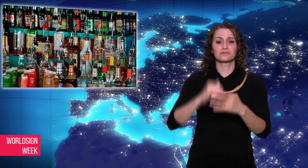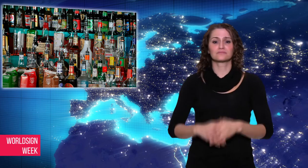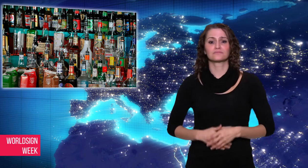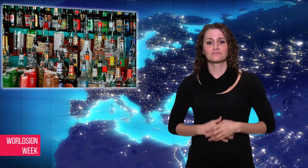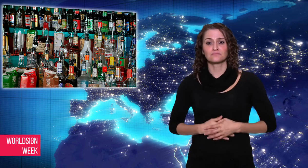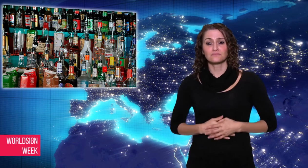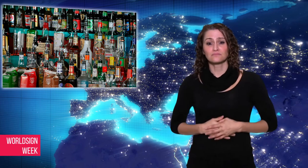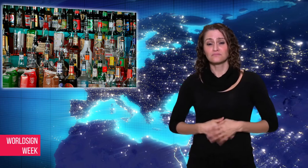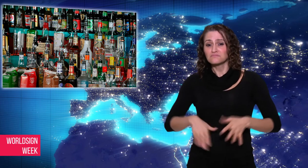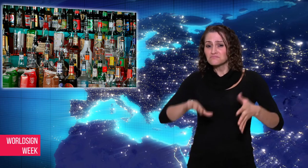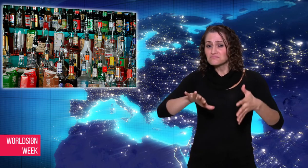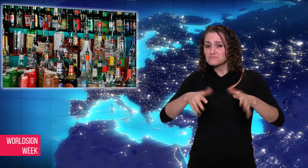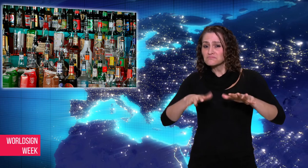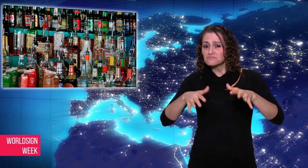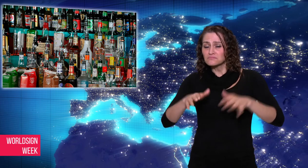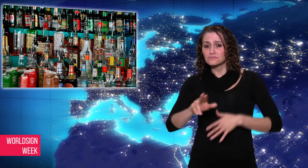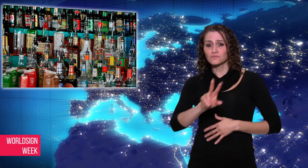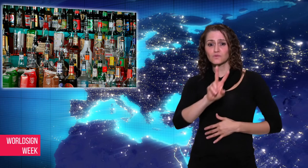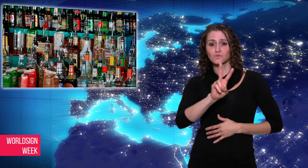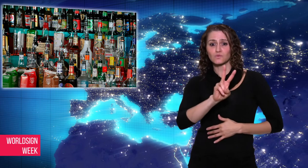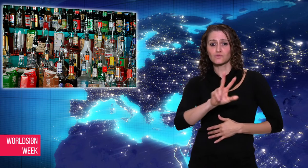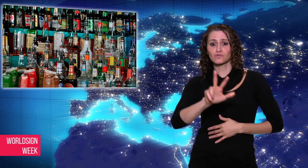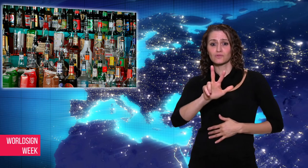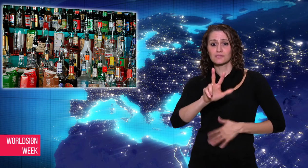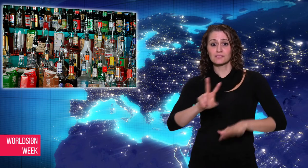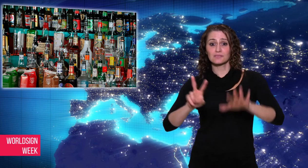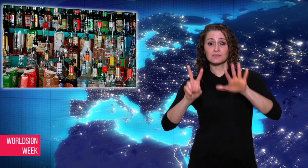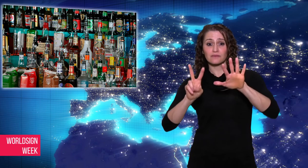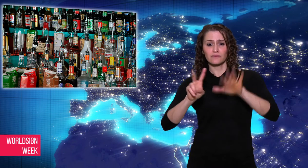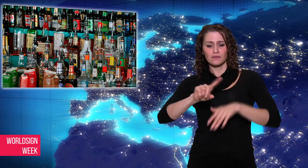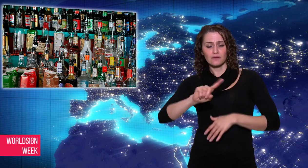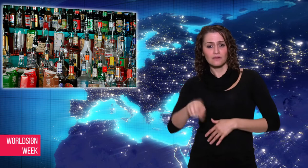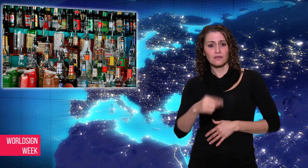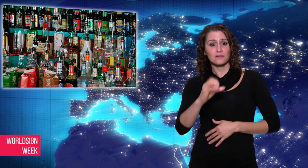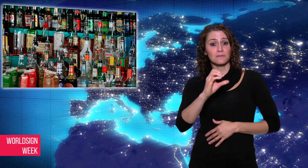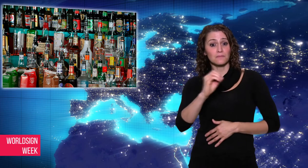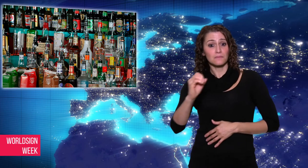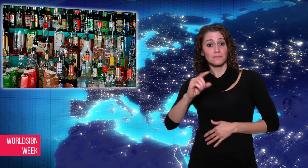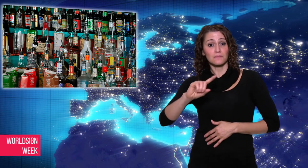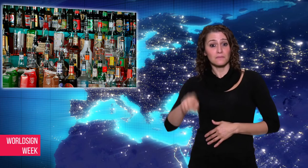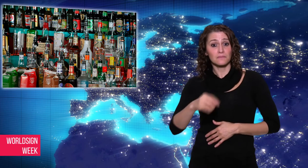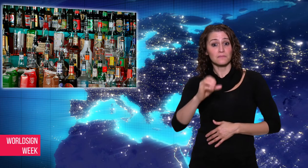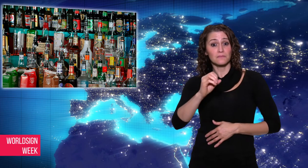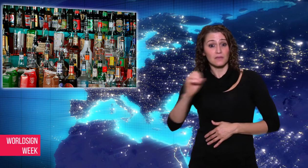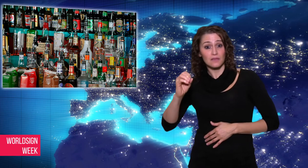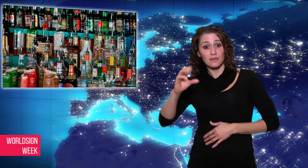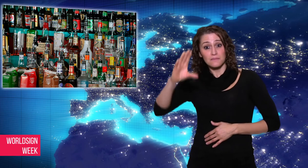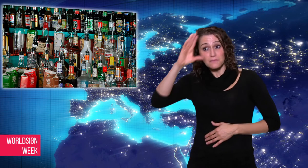next 10 years. About 237 million men